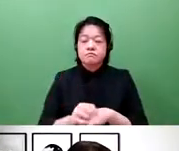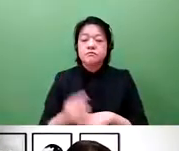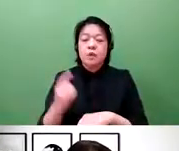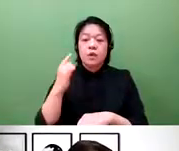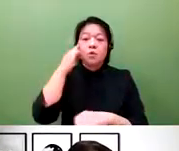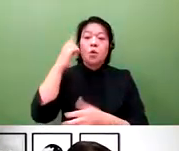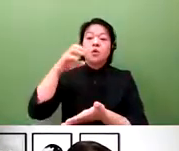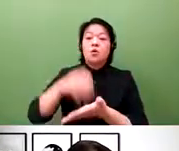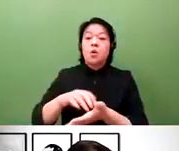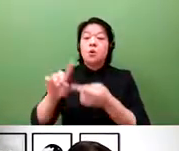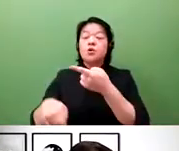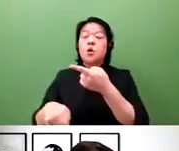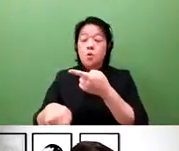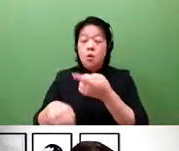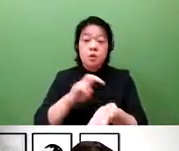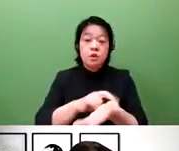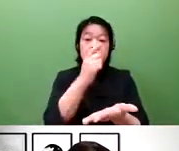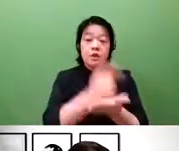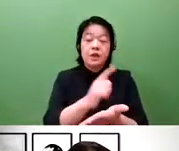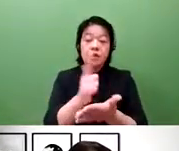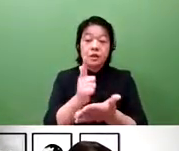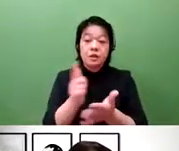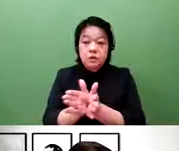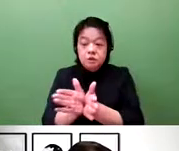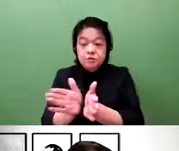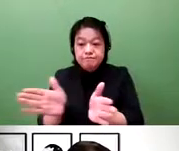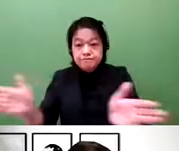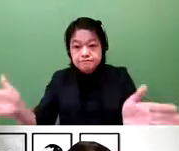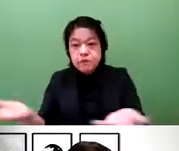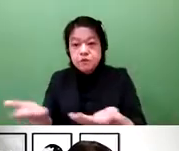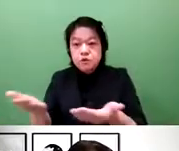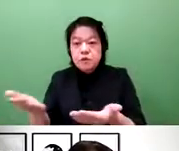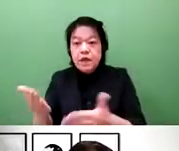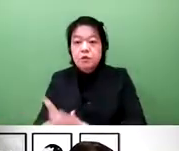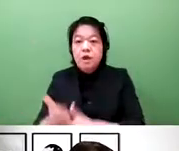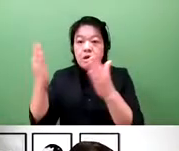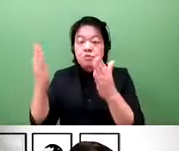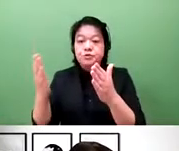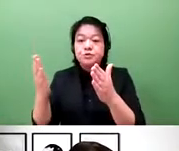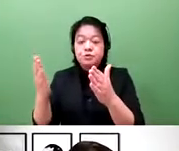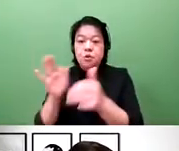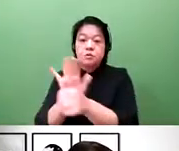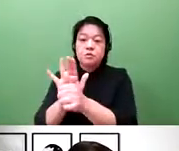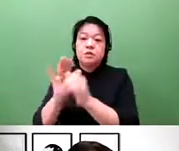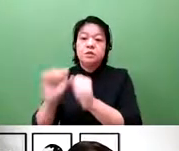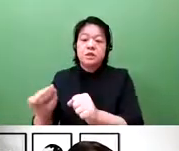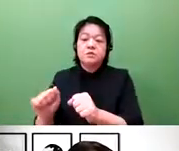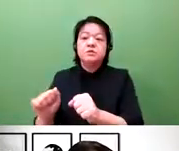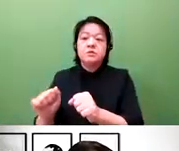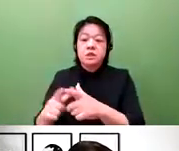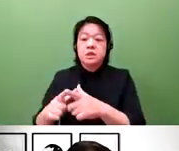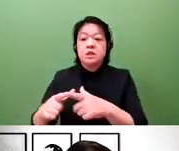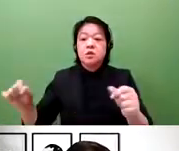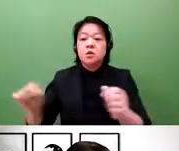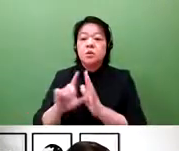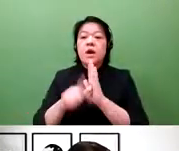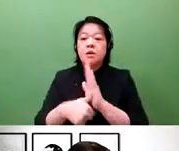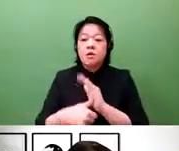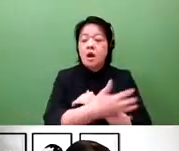And as you point out, patent office also offers a support not just for health care, but for a broad range of businesses.